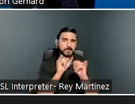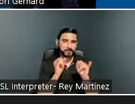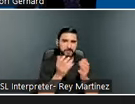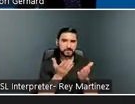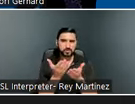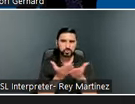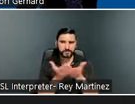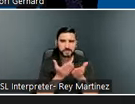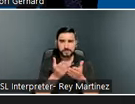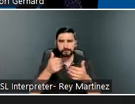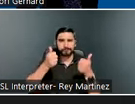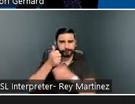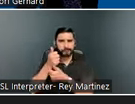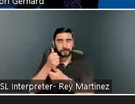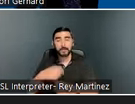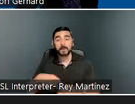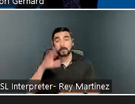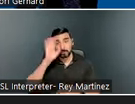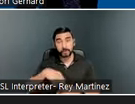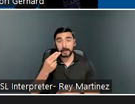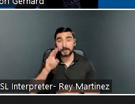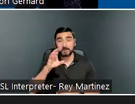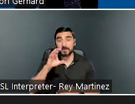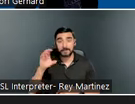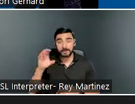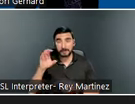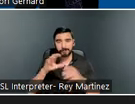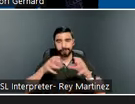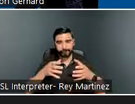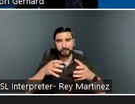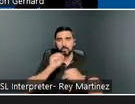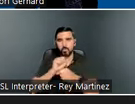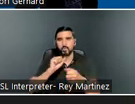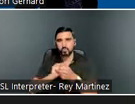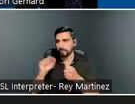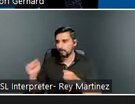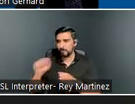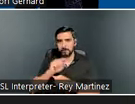The HSRC is part of an interagency initiative to streamline and expand access to affordable,